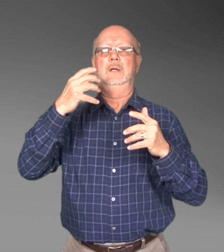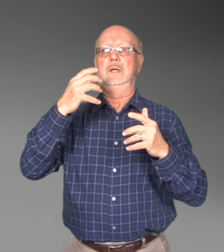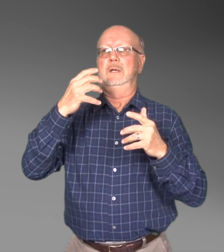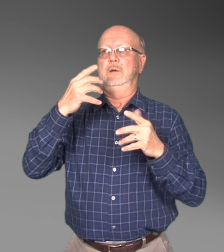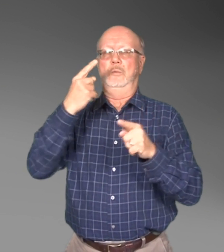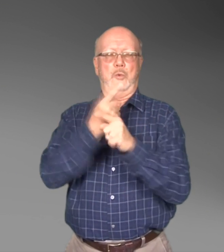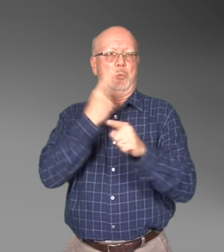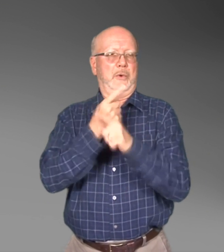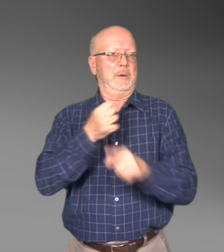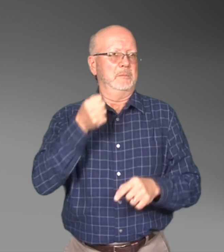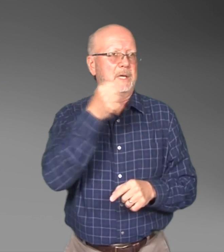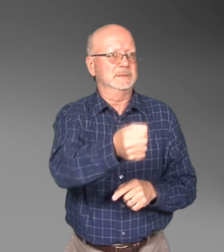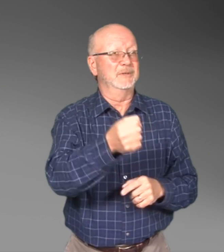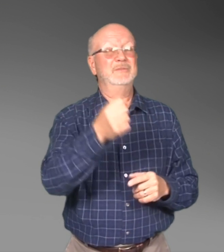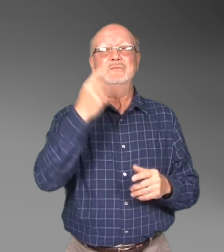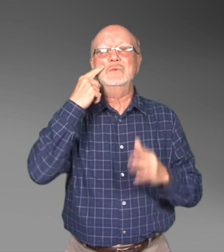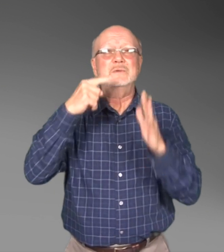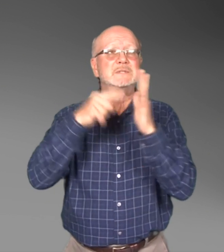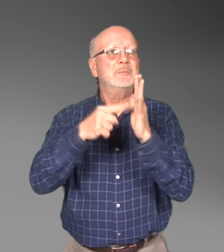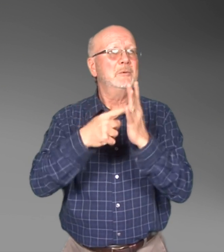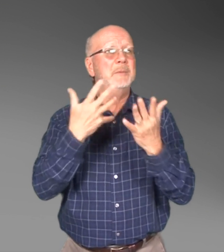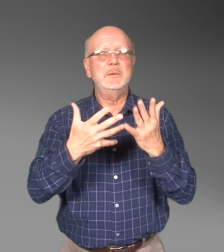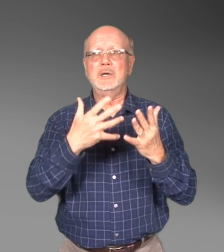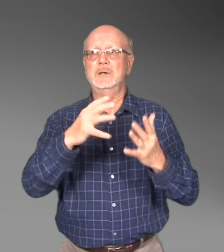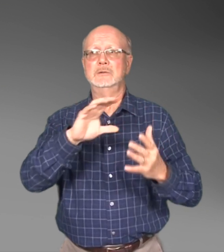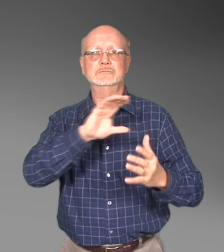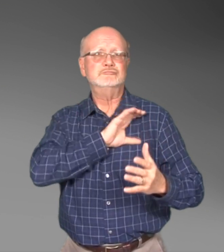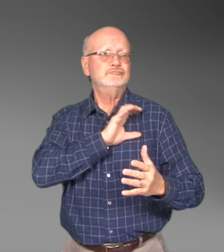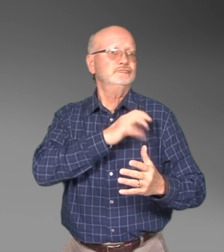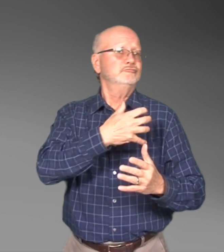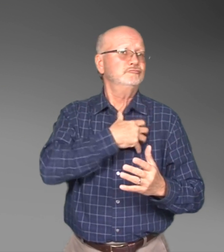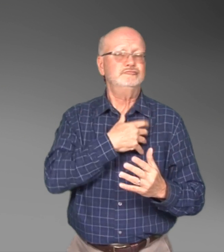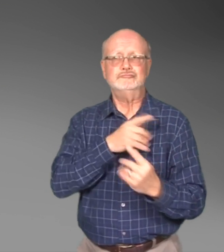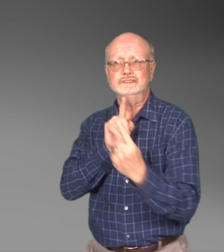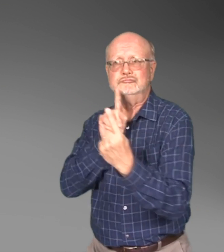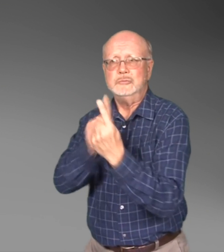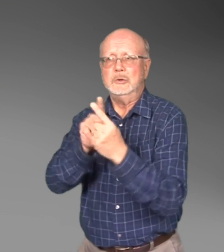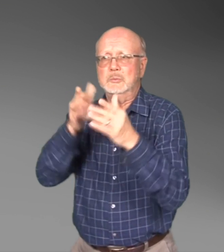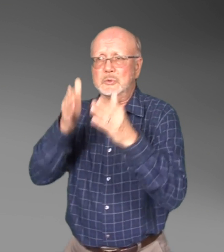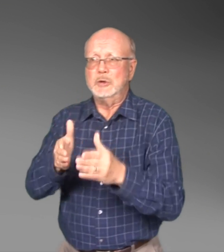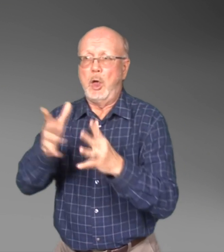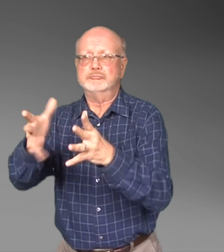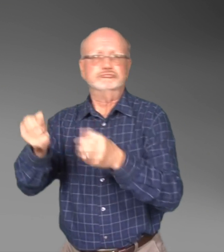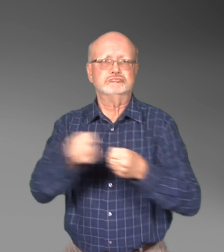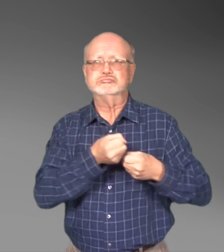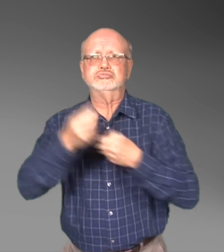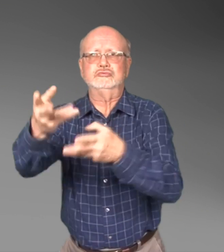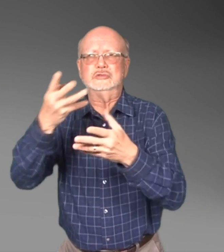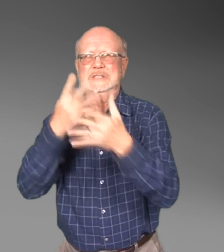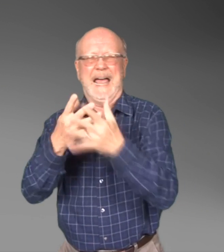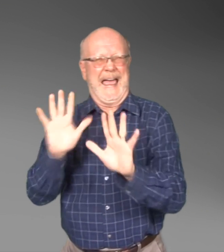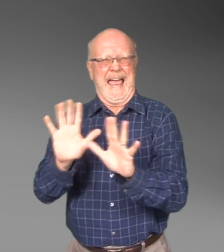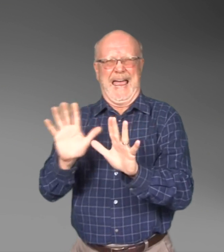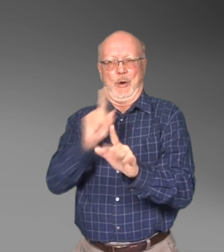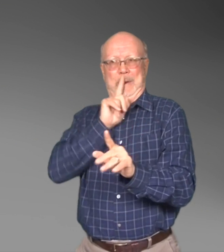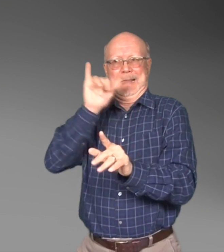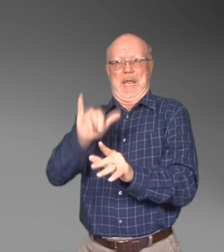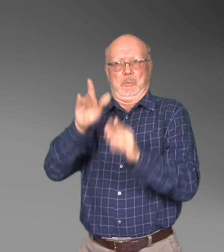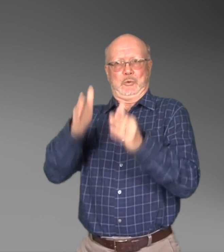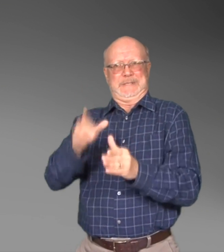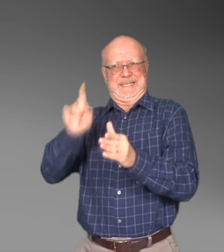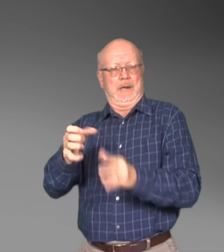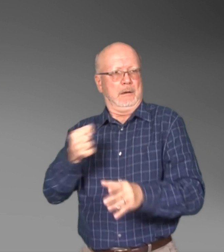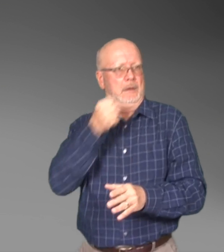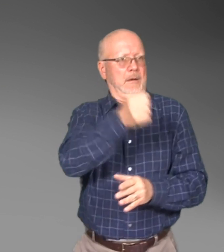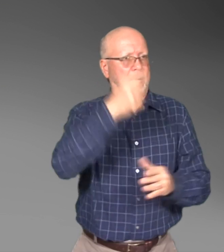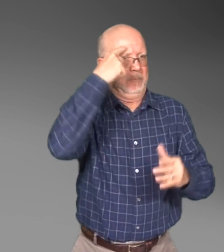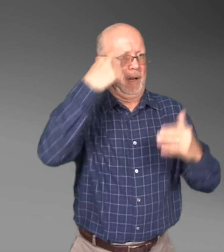is placed in a detention facility instead of a mental health facility where more appropriate